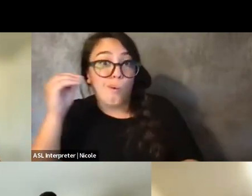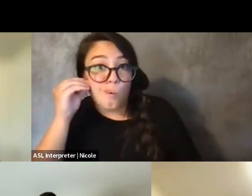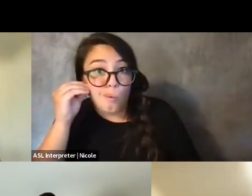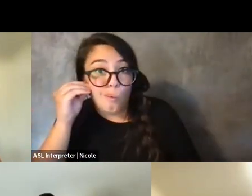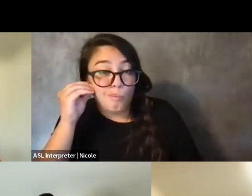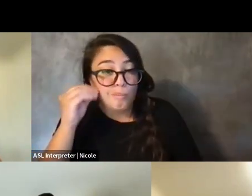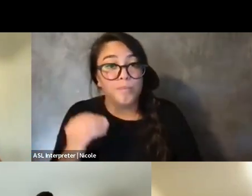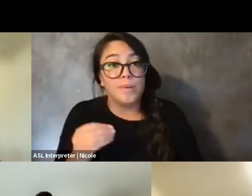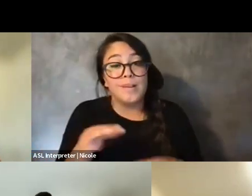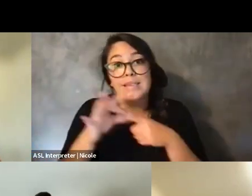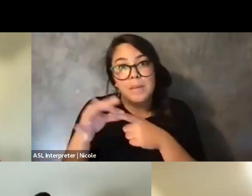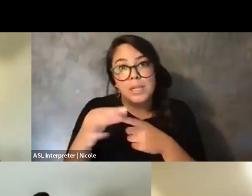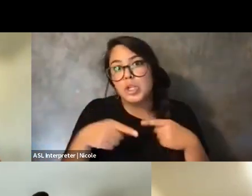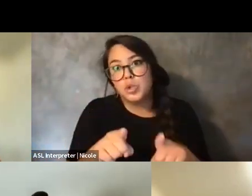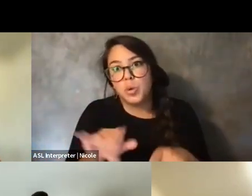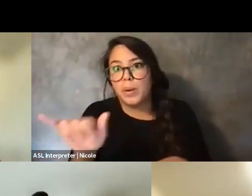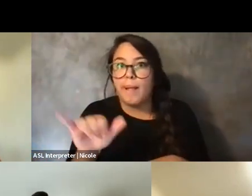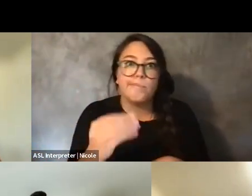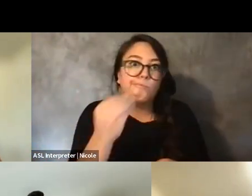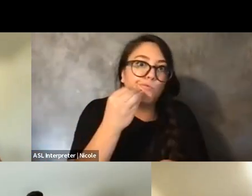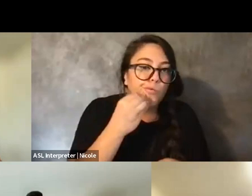like meal times, breaks between events, et cetera?